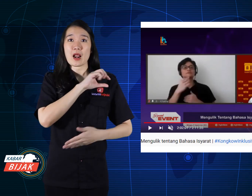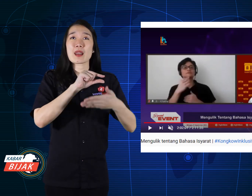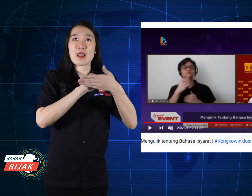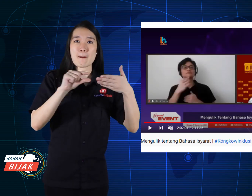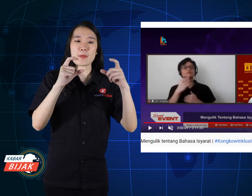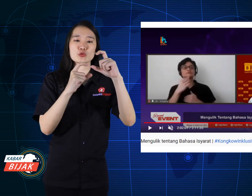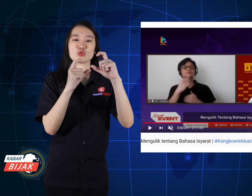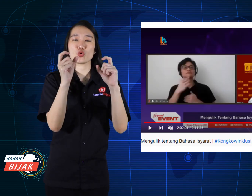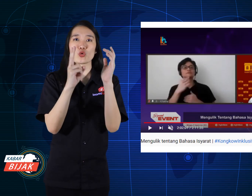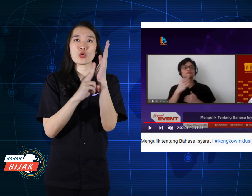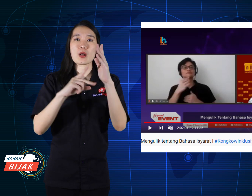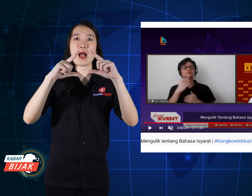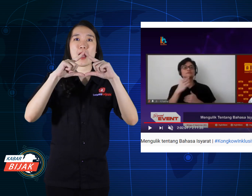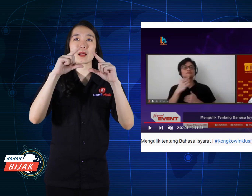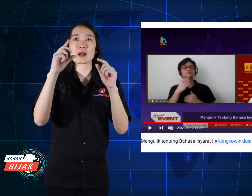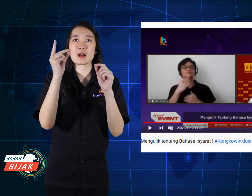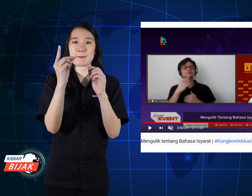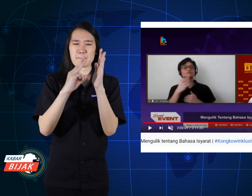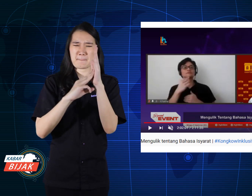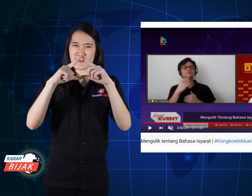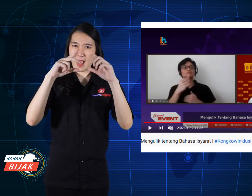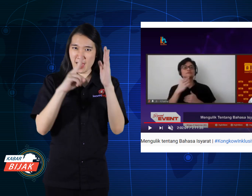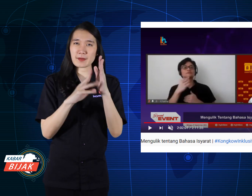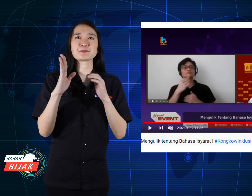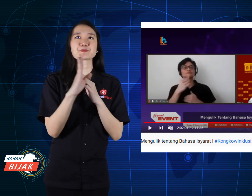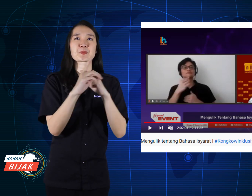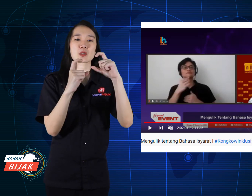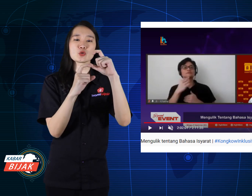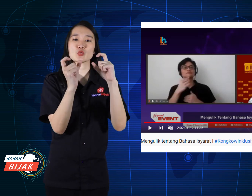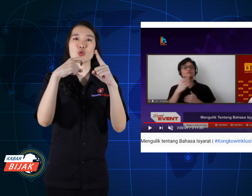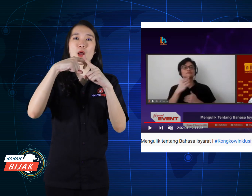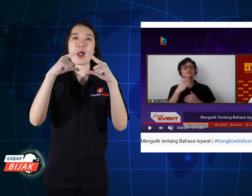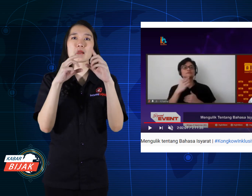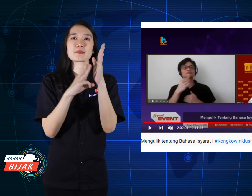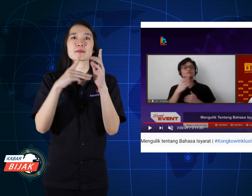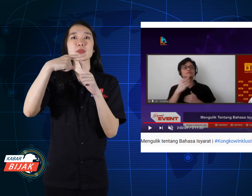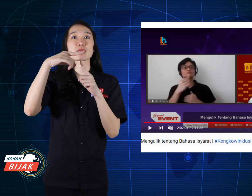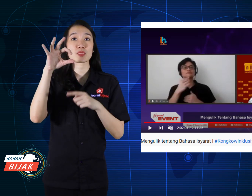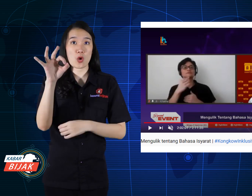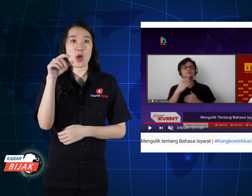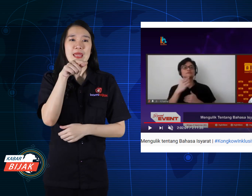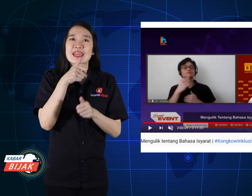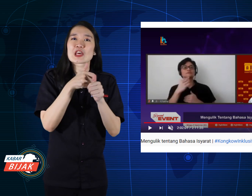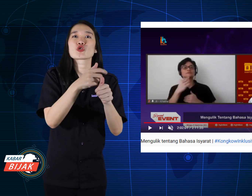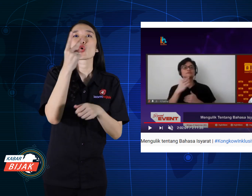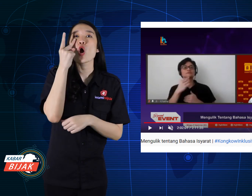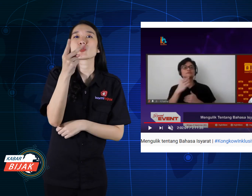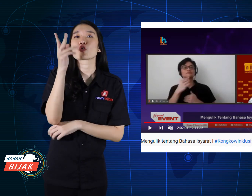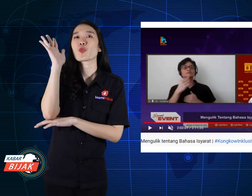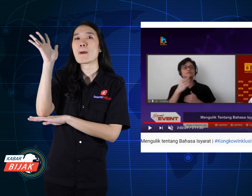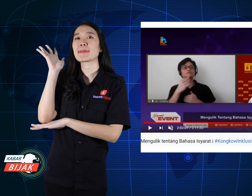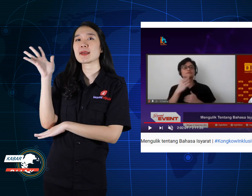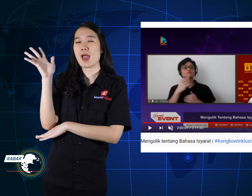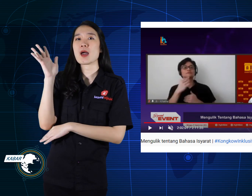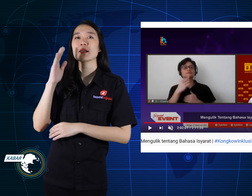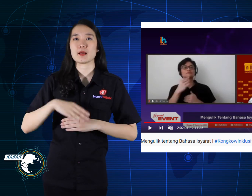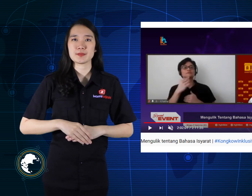He is Sunarman Sukamto also watch the webinar.